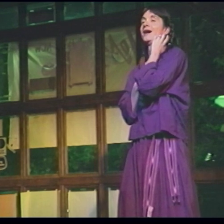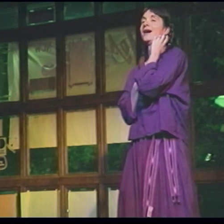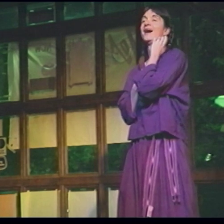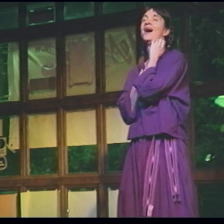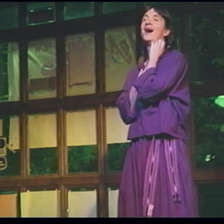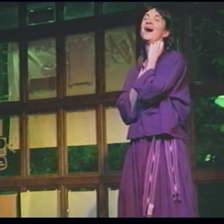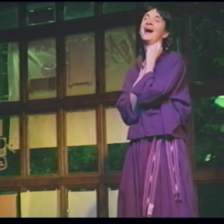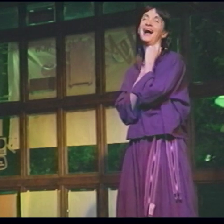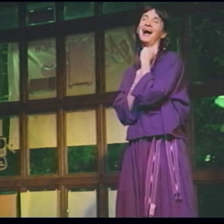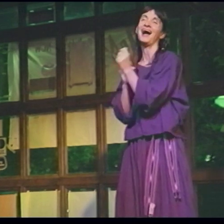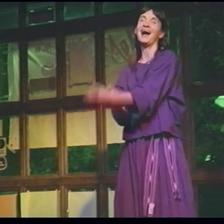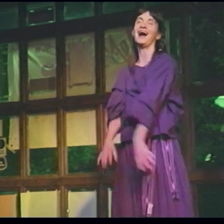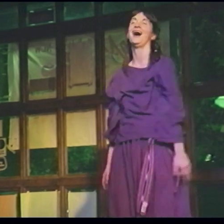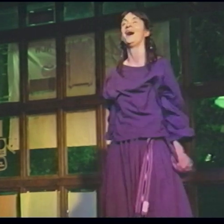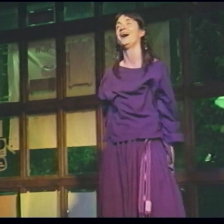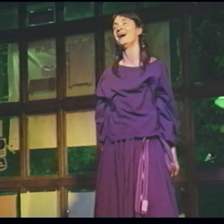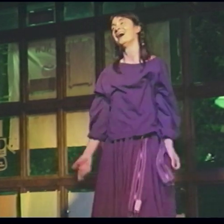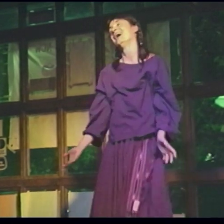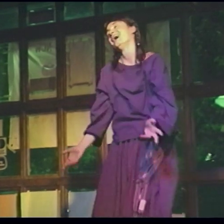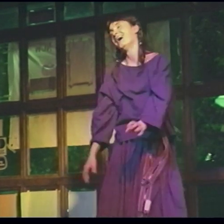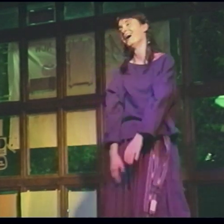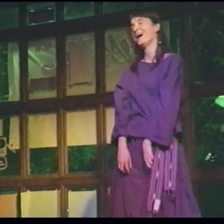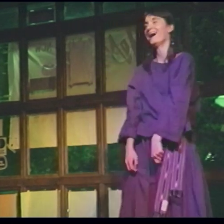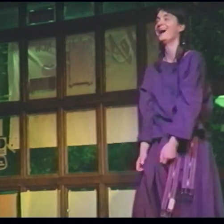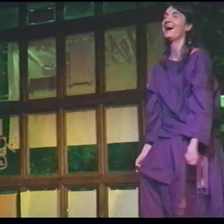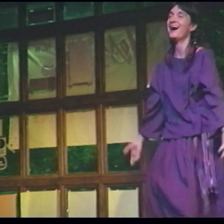Yes, that's what I did!